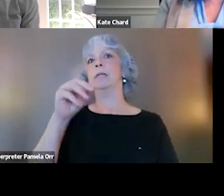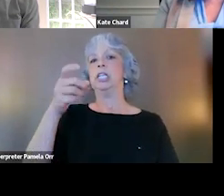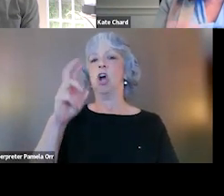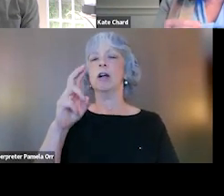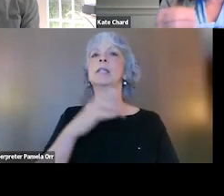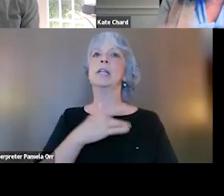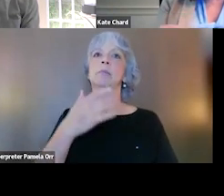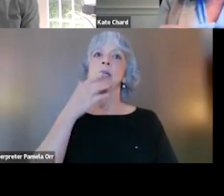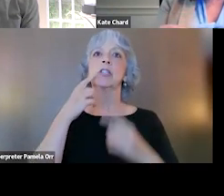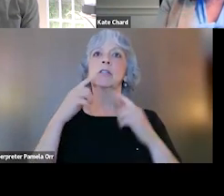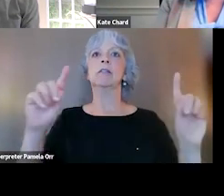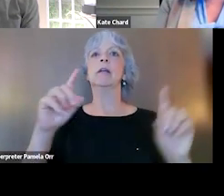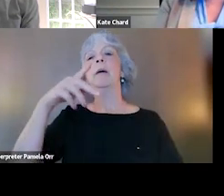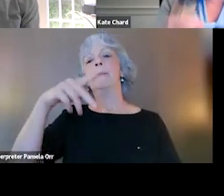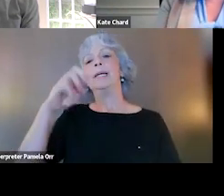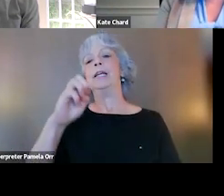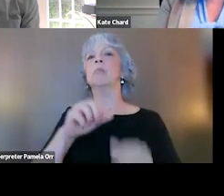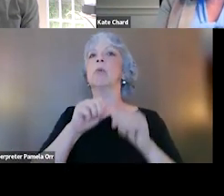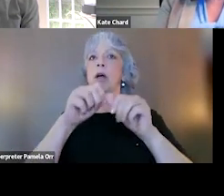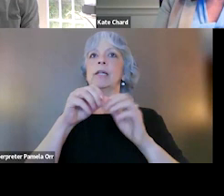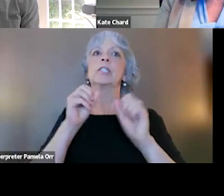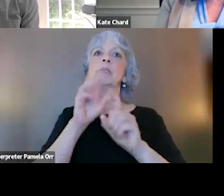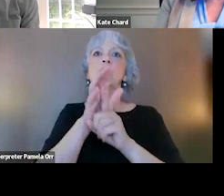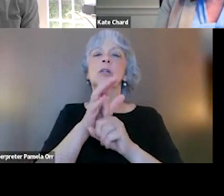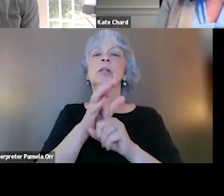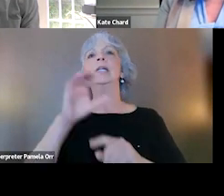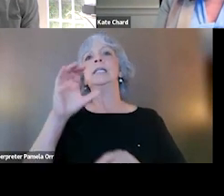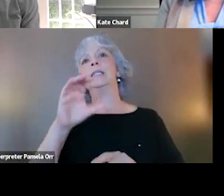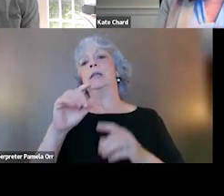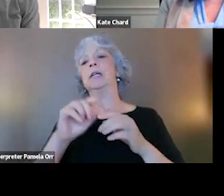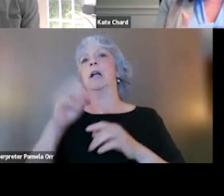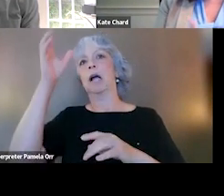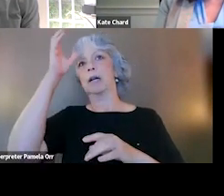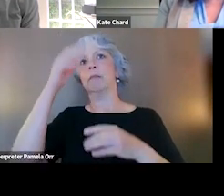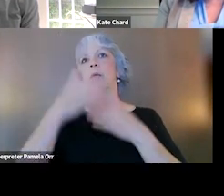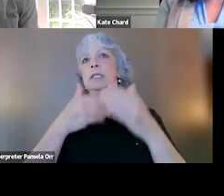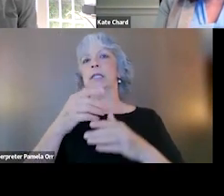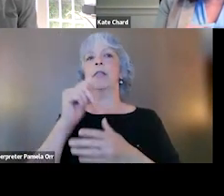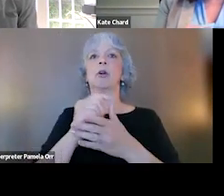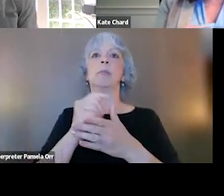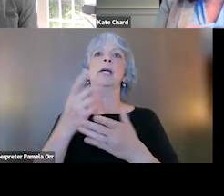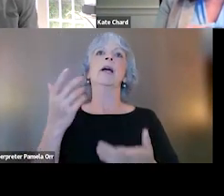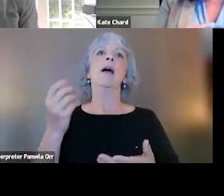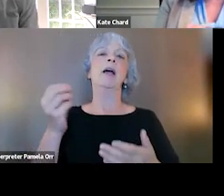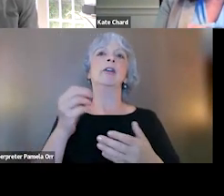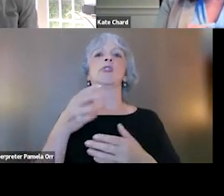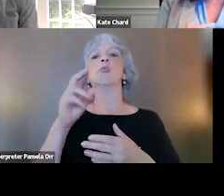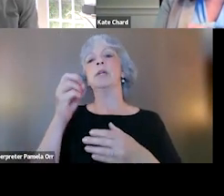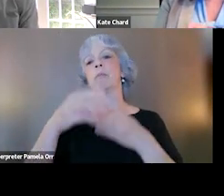So PE, Prolonged Exposure, CPT, Cognitive Processing Therapy, and the Eye Movement Desensitization and Reprocessing, EMDR